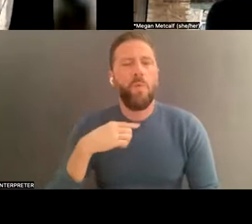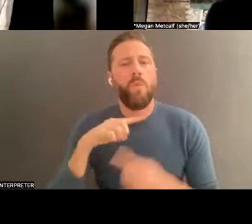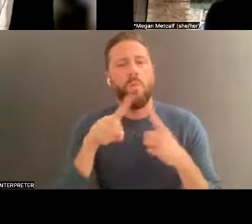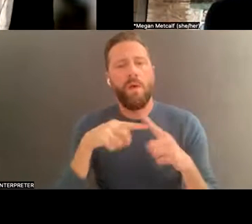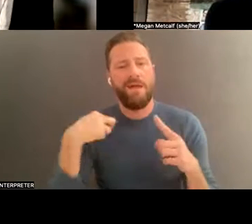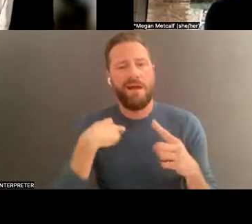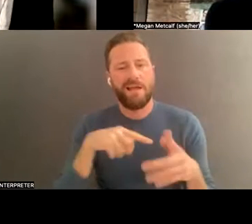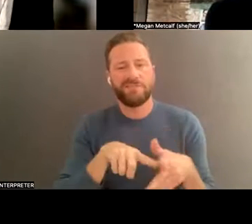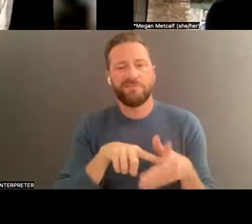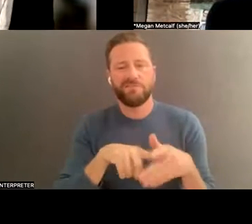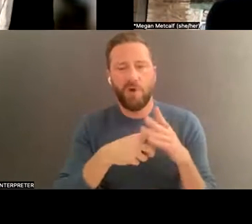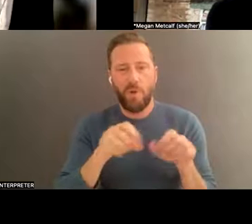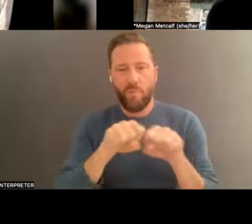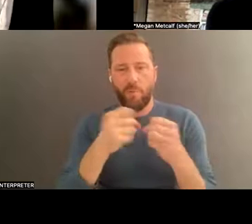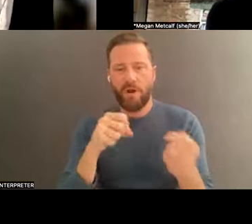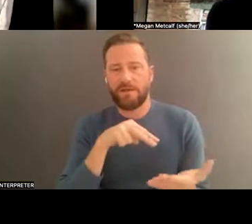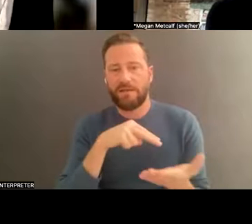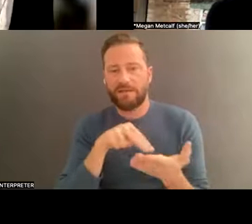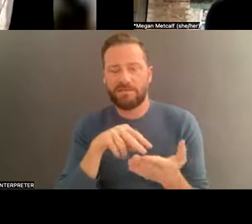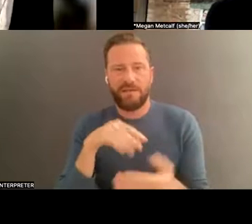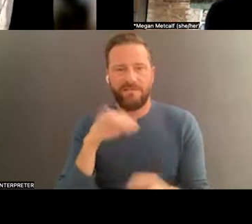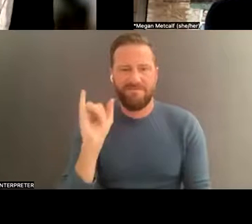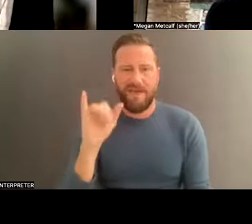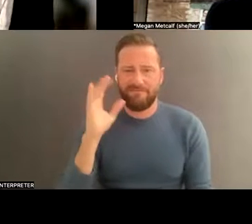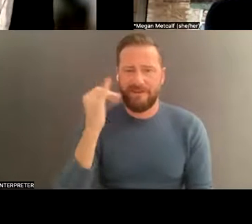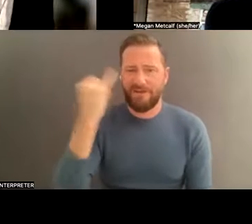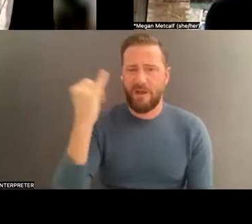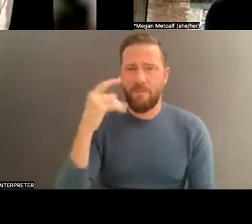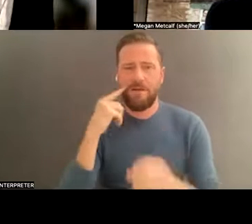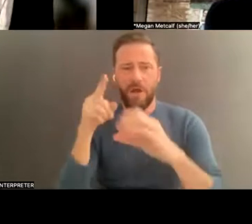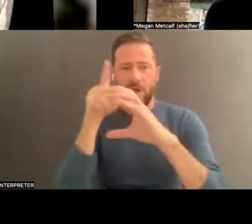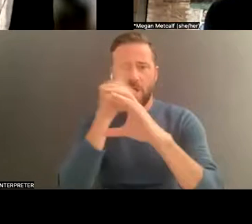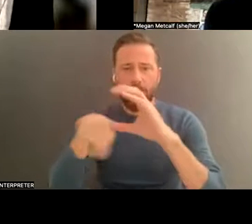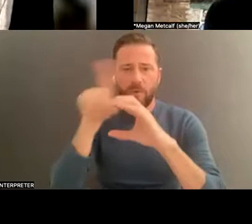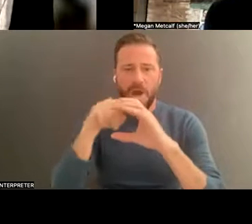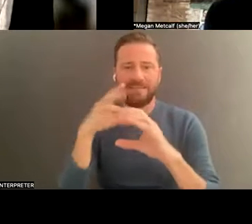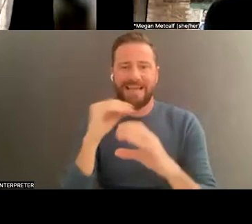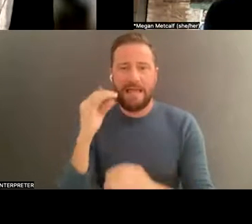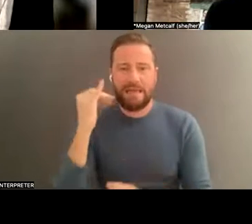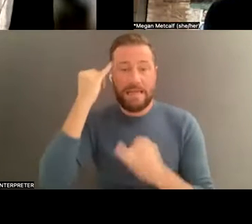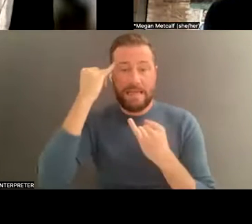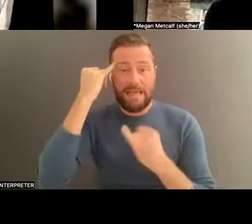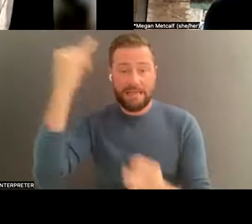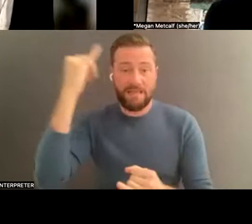to intellectual properties and dance as copyright s, we kind of winged it. We saw